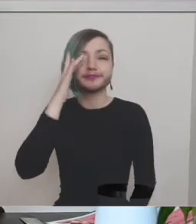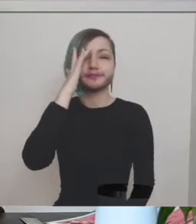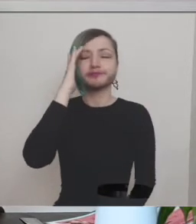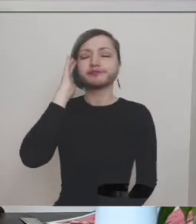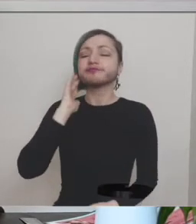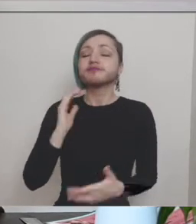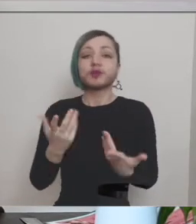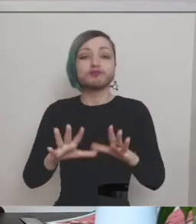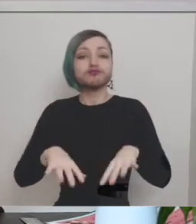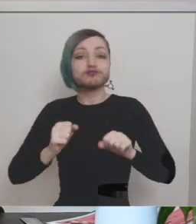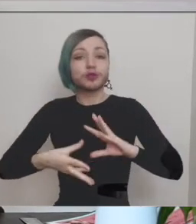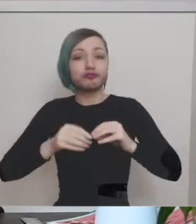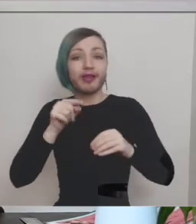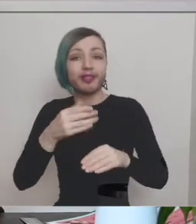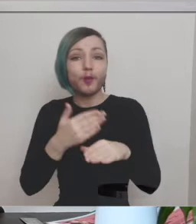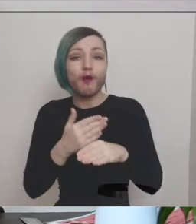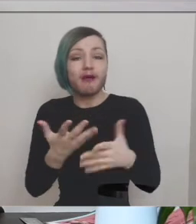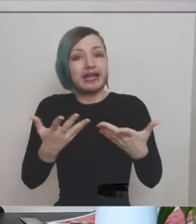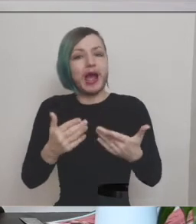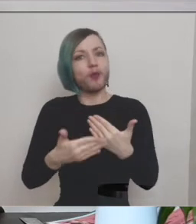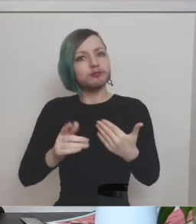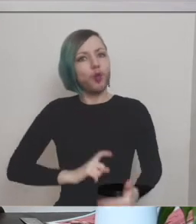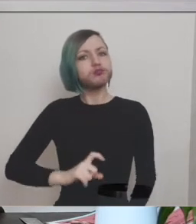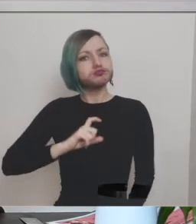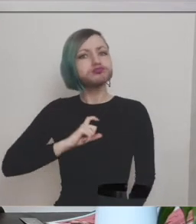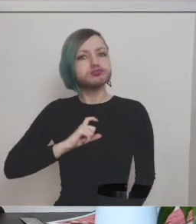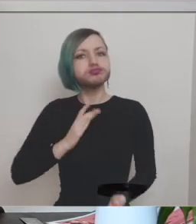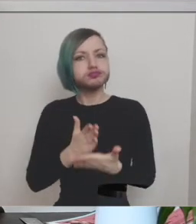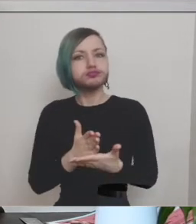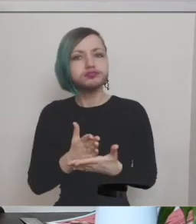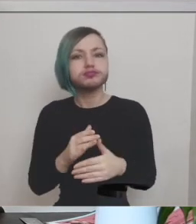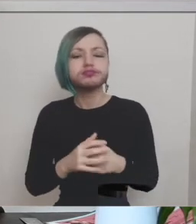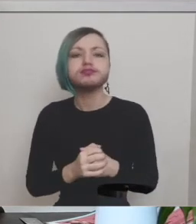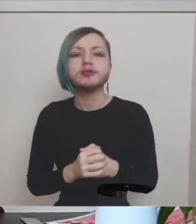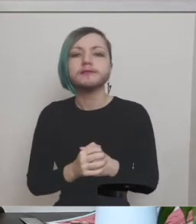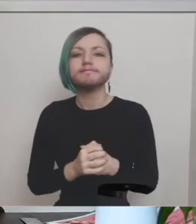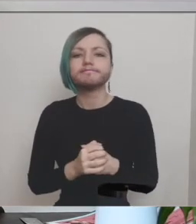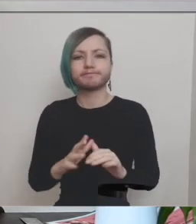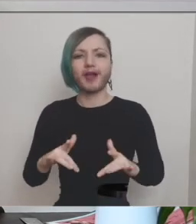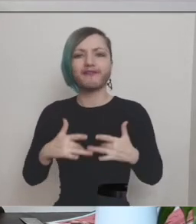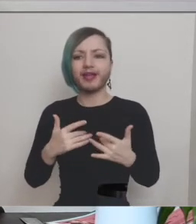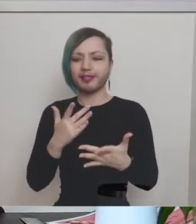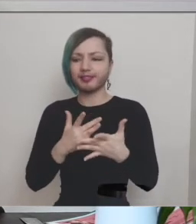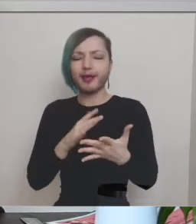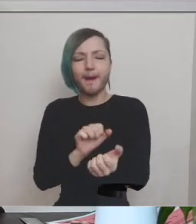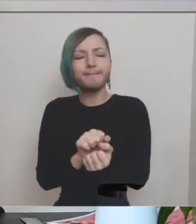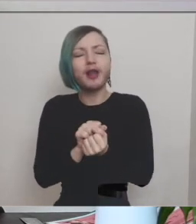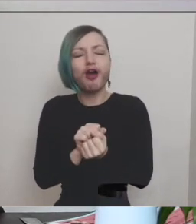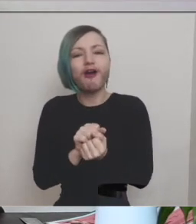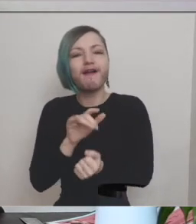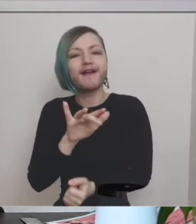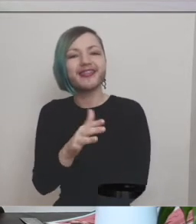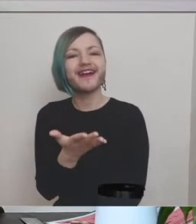it's really helped my self-confidence it's really given me a sense of belonging and I i feel really